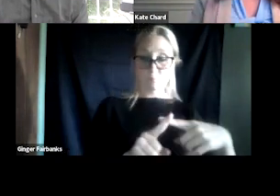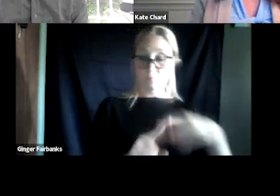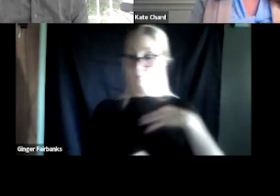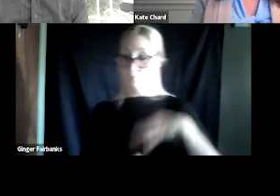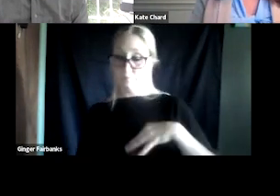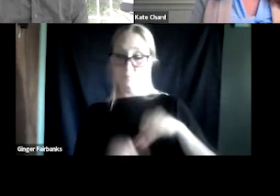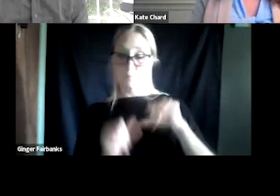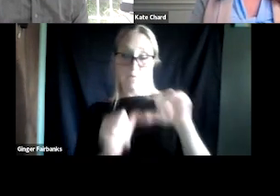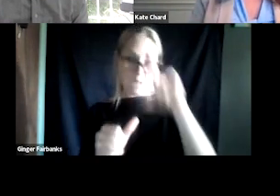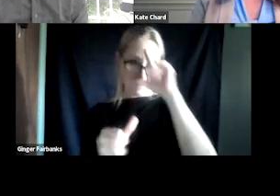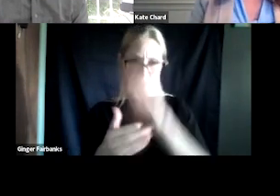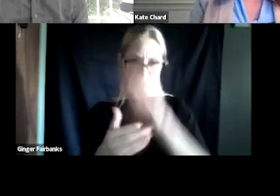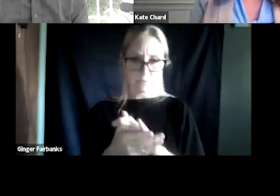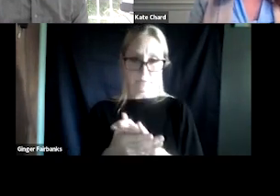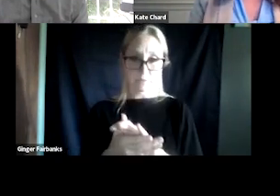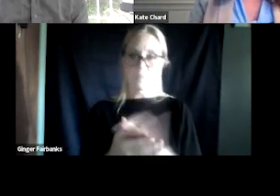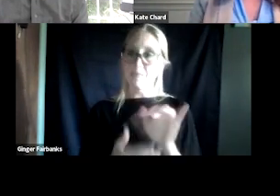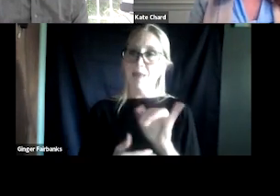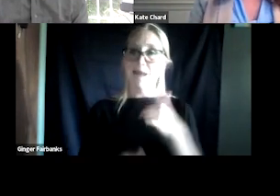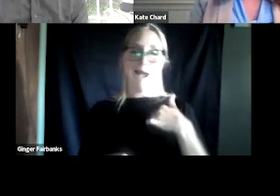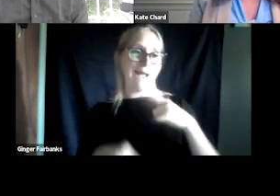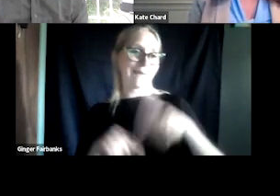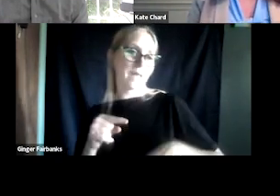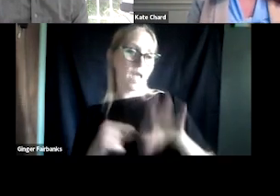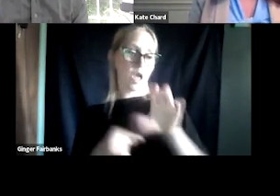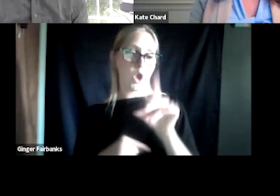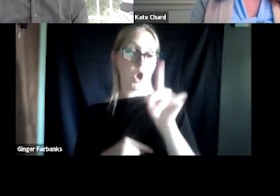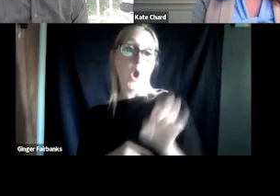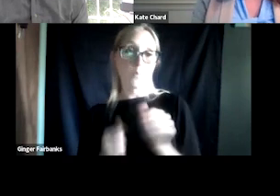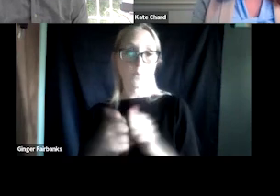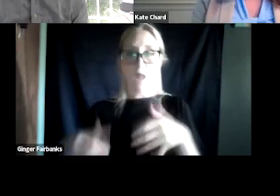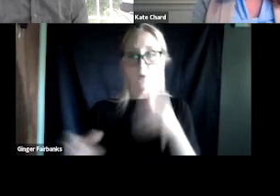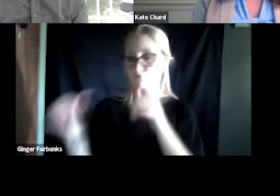Like I can't cope if I don't drink. I can't cope if I don't smoke.